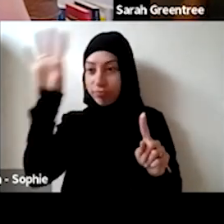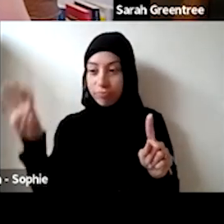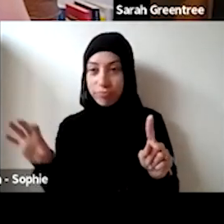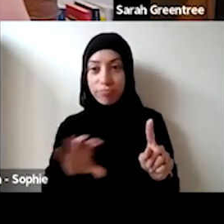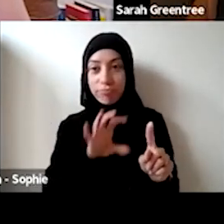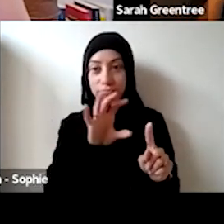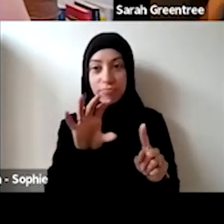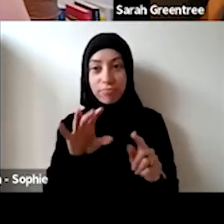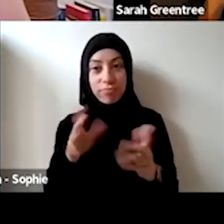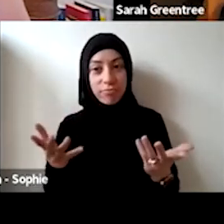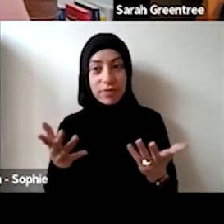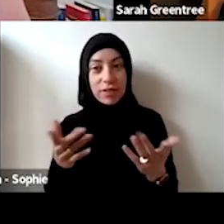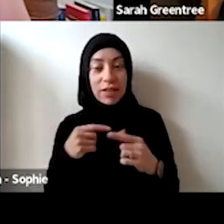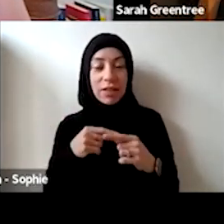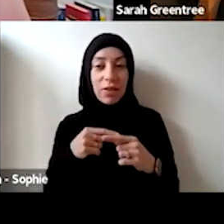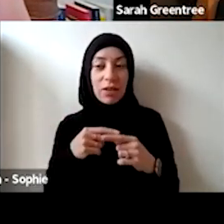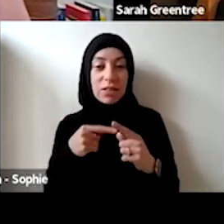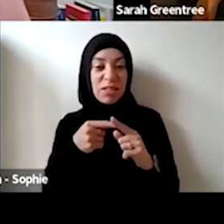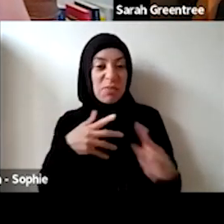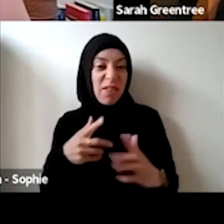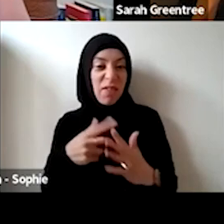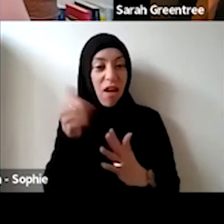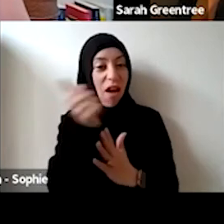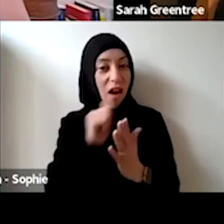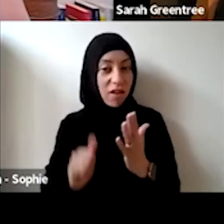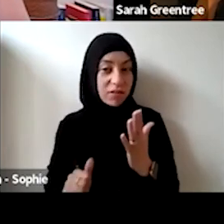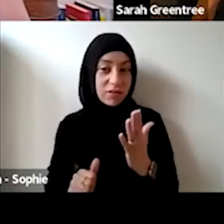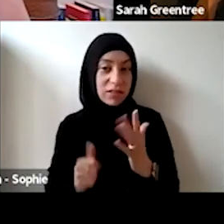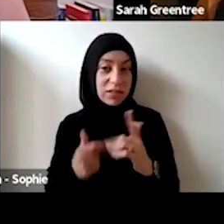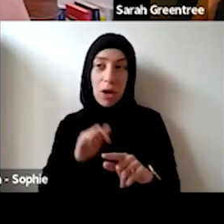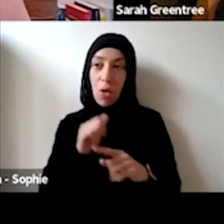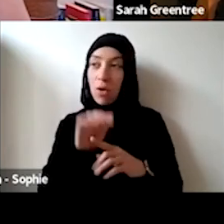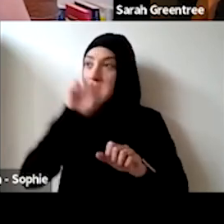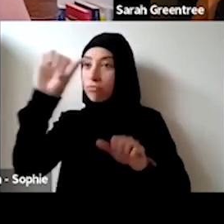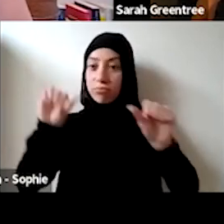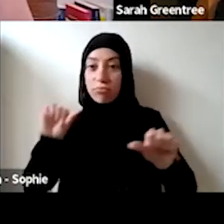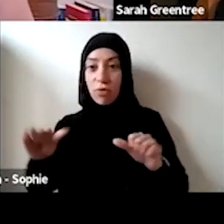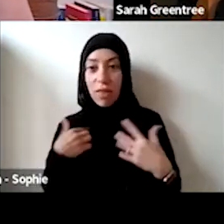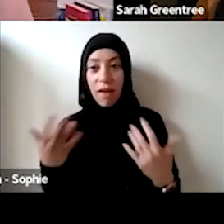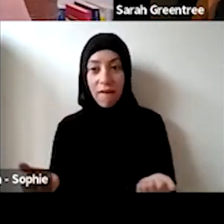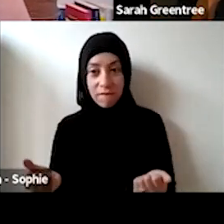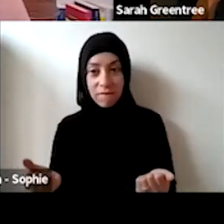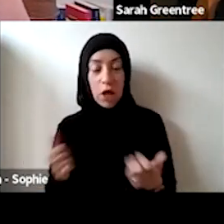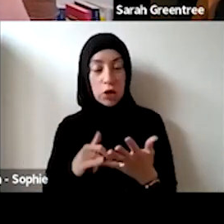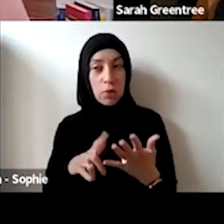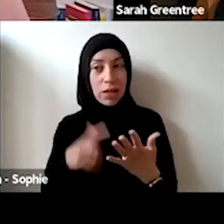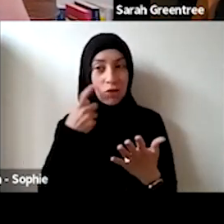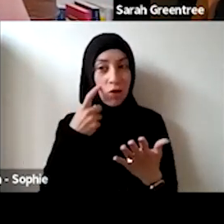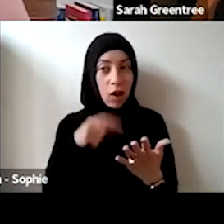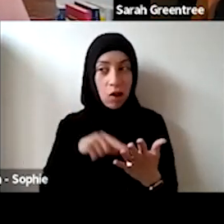terms of the in terms of the art that it's making, and in terms of the I guess the recognition the art that it is making, and in terms of the recognition of that organisation's contribution